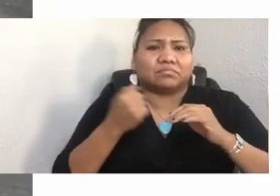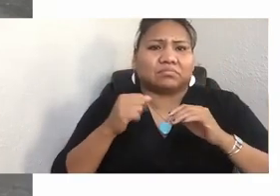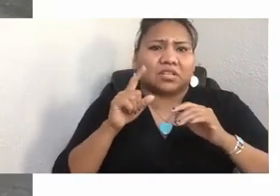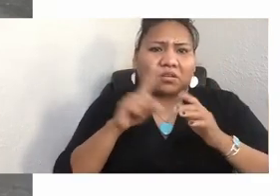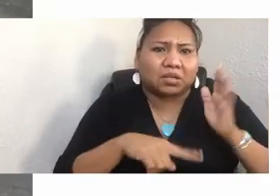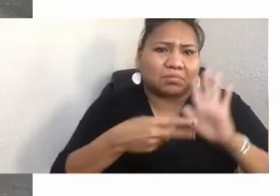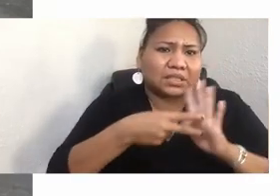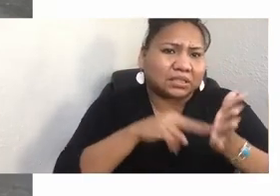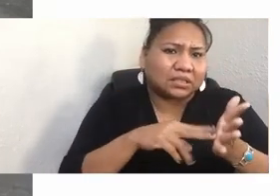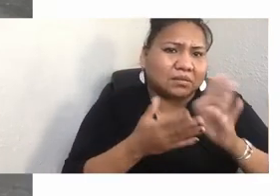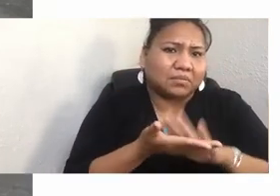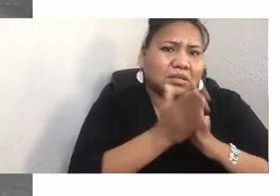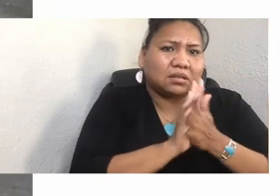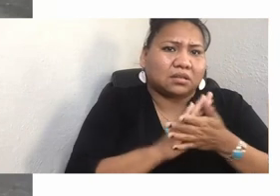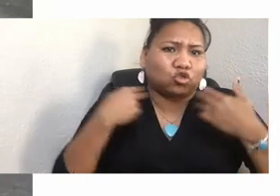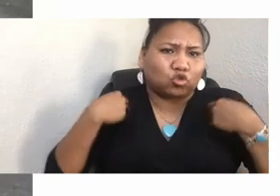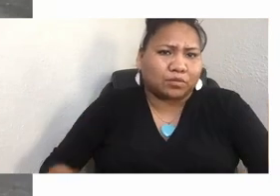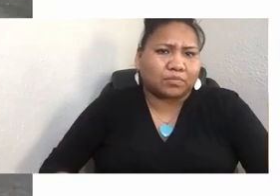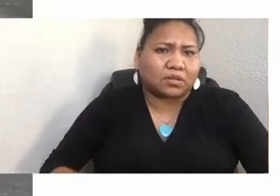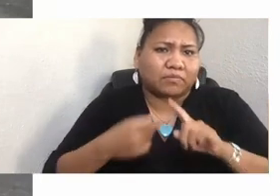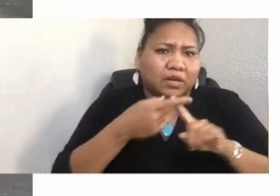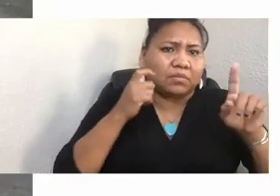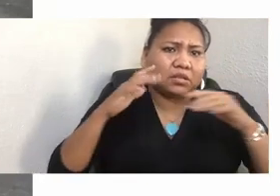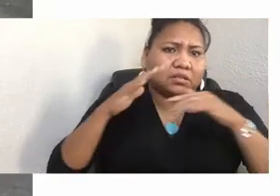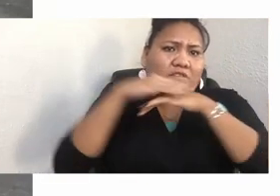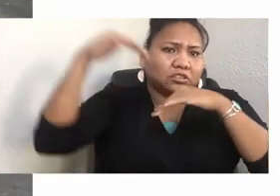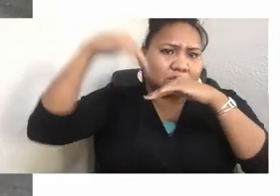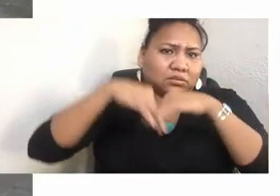from an indigenous perspective. In other words, what does it mean